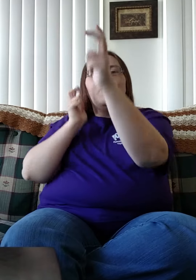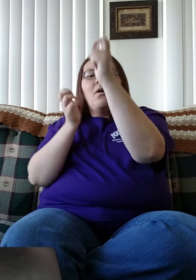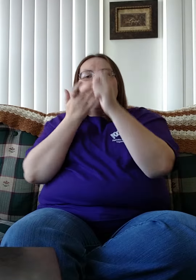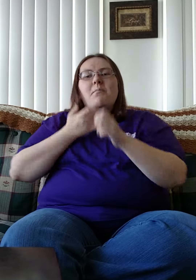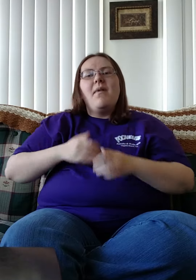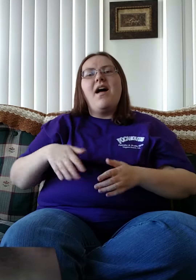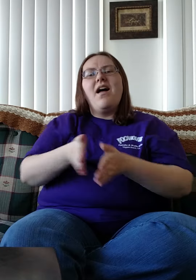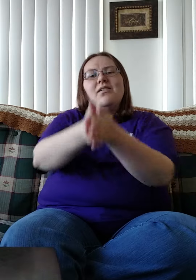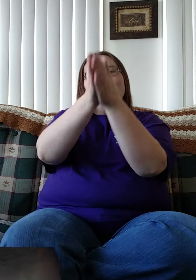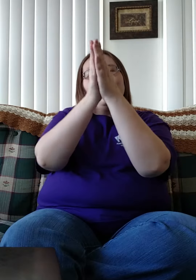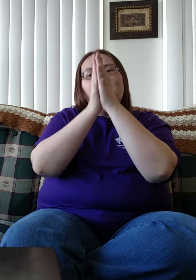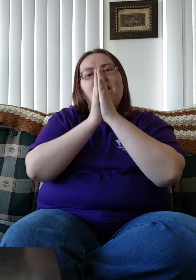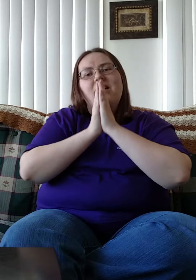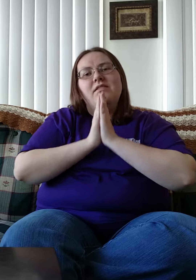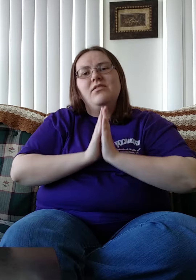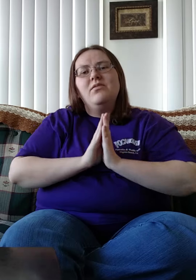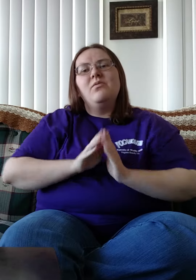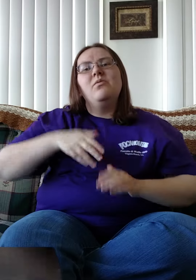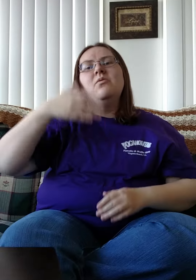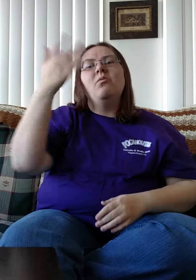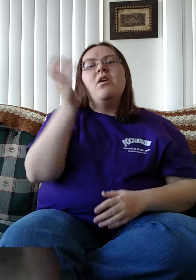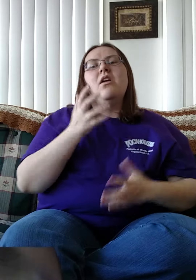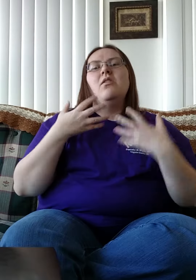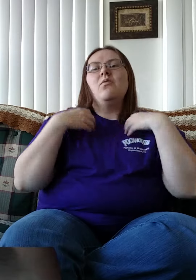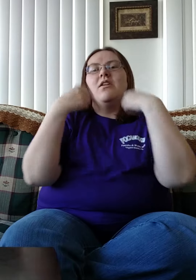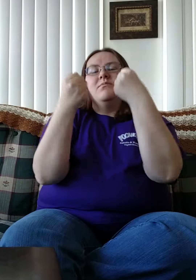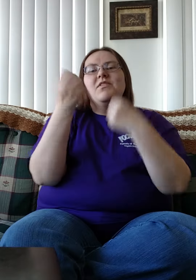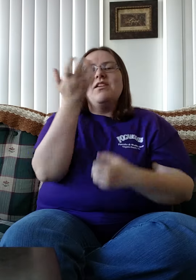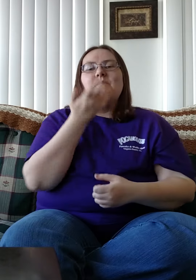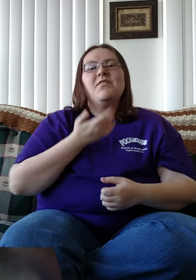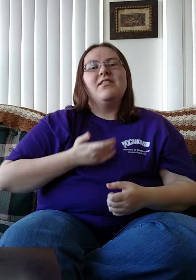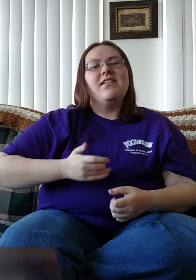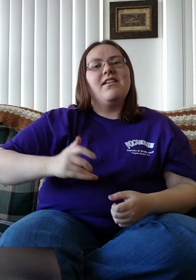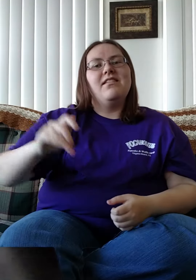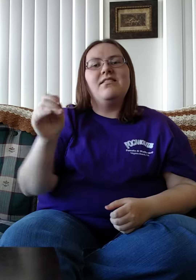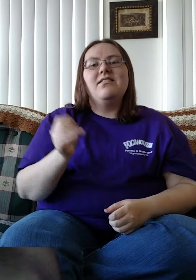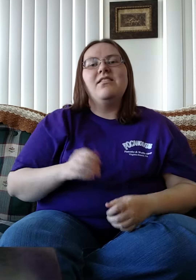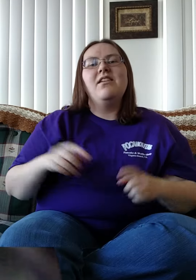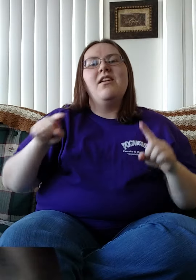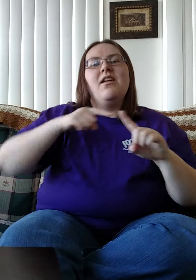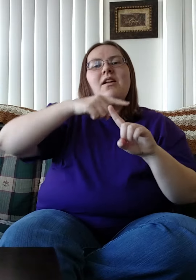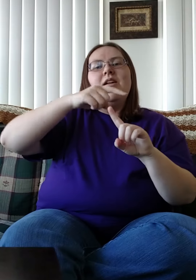You heard my cry to You And raised me up again